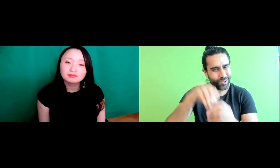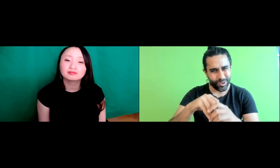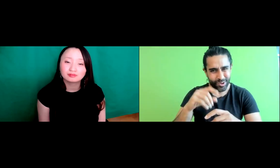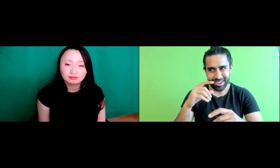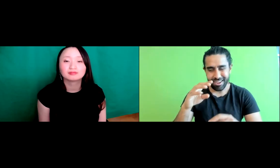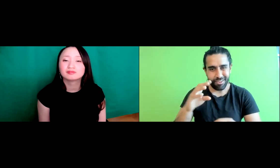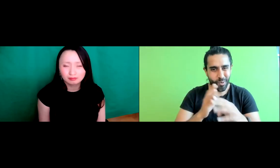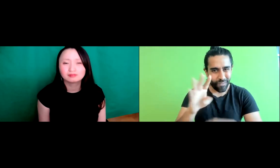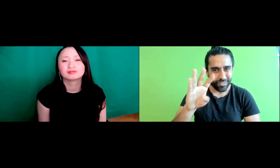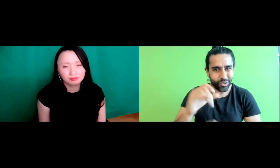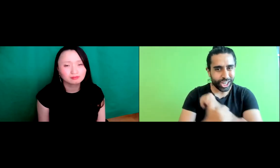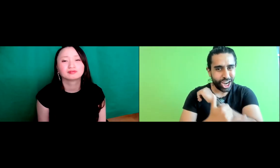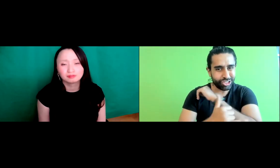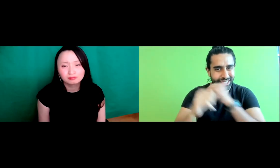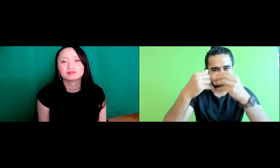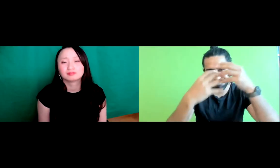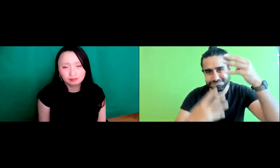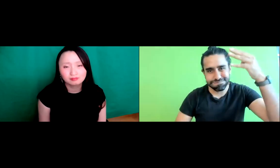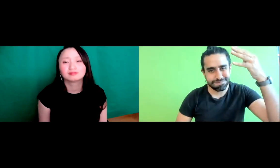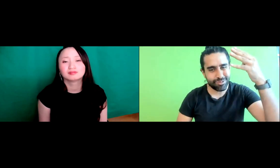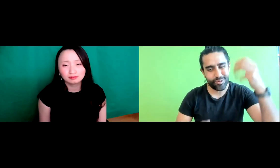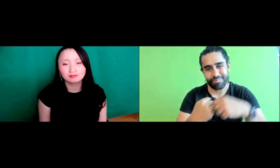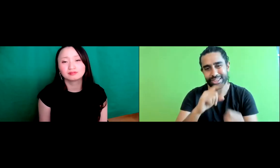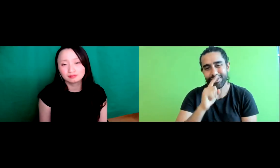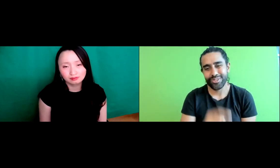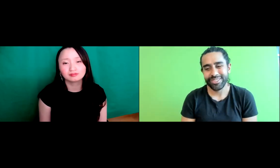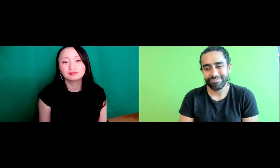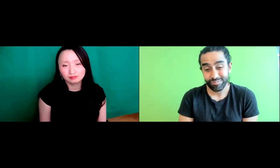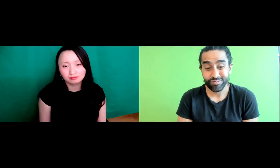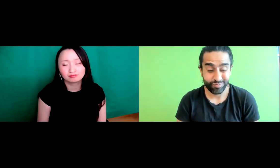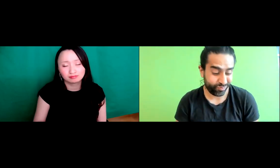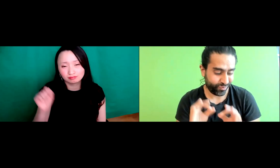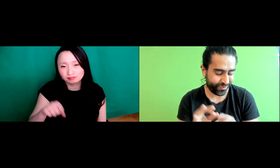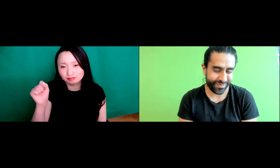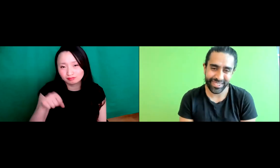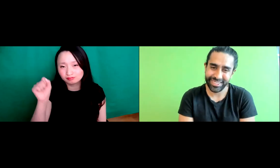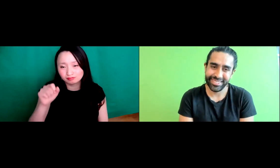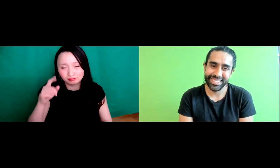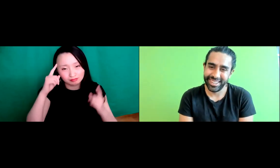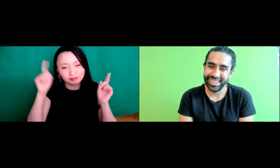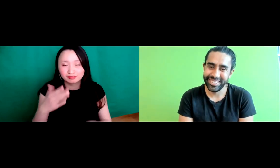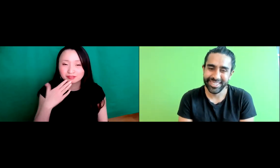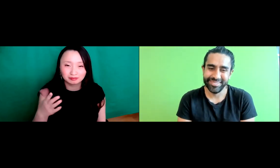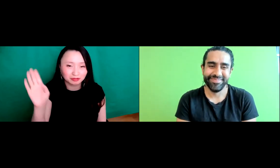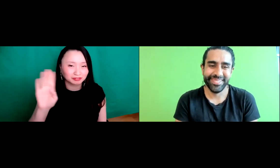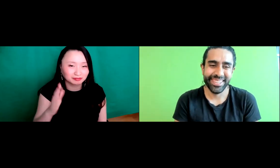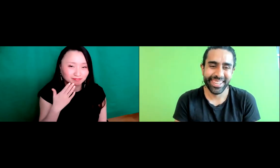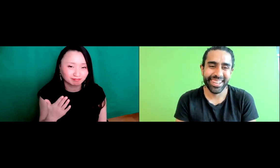that you know when you talk about Asian, you know there's over 40 countries. And so all of those need to be represented as well.